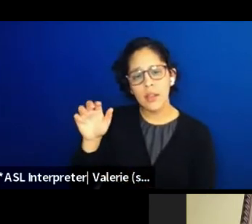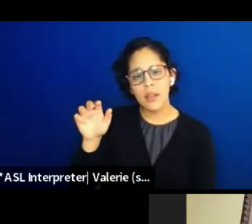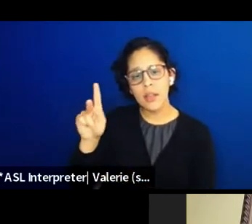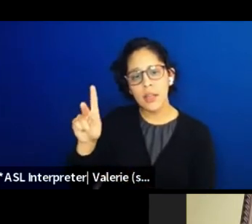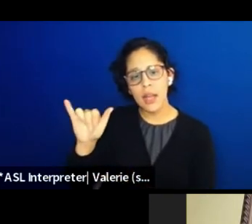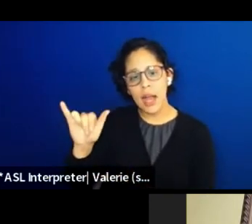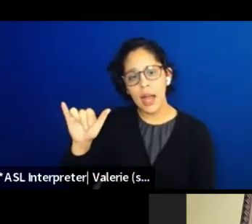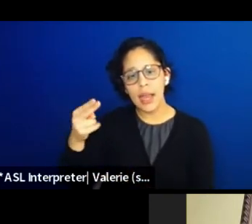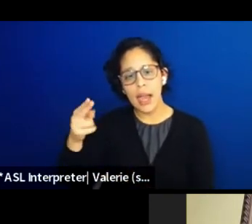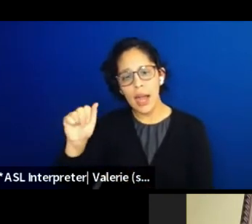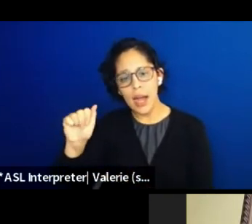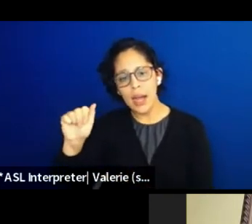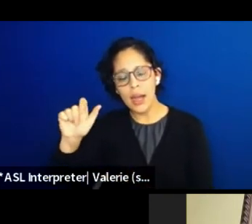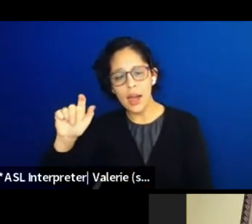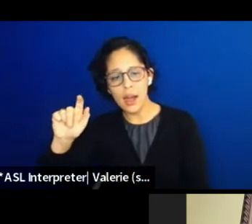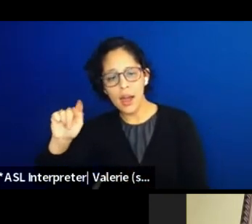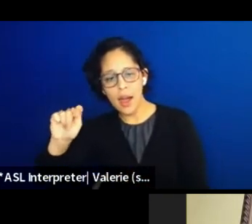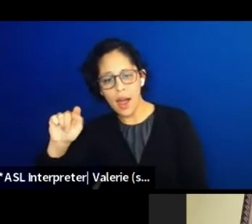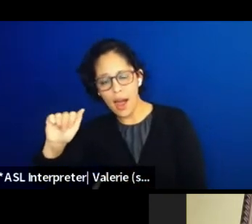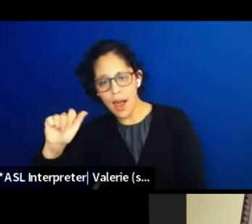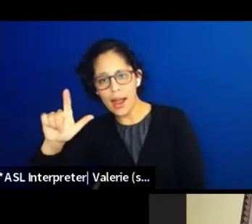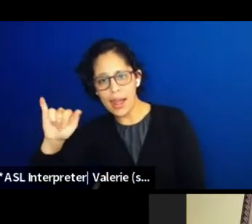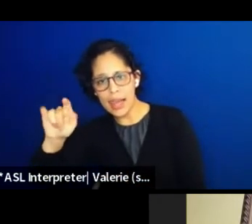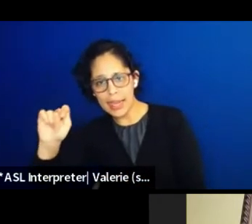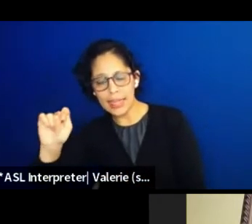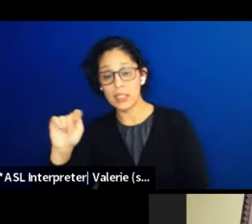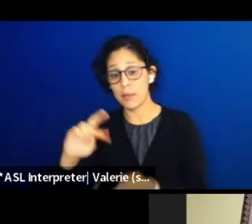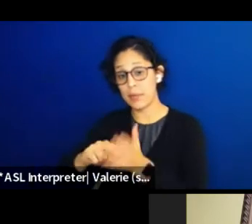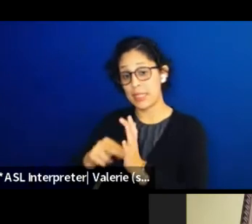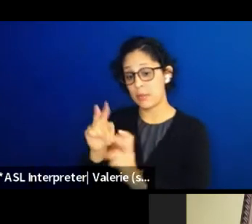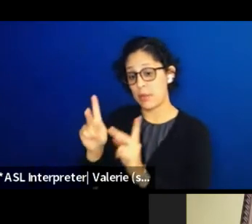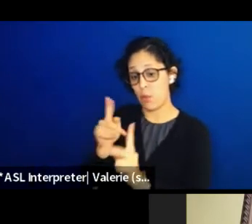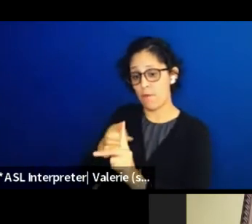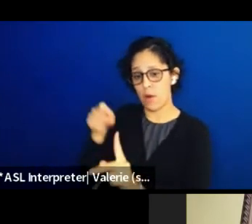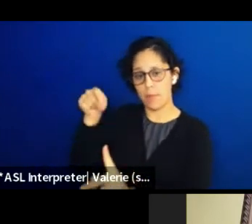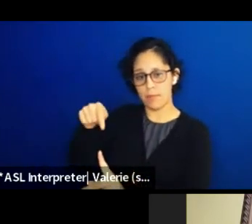the Miccosukee as well as our friends from the Seminole tribal, Florida,